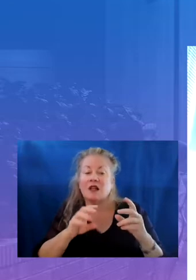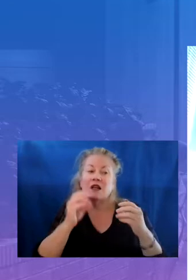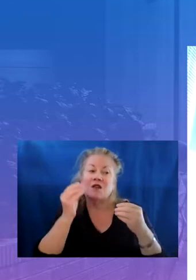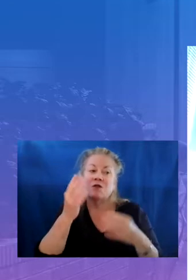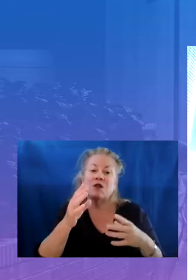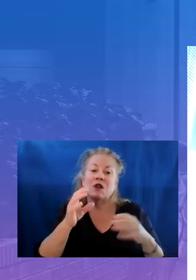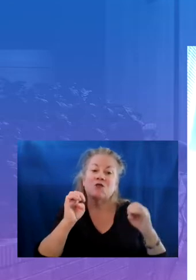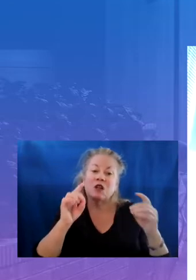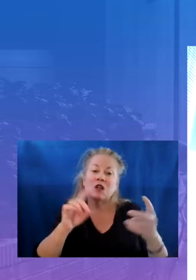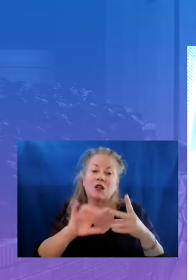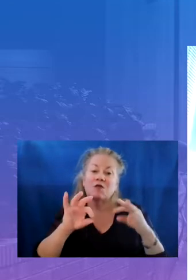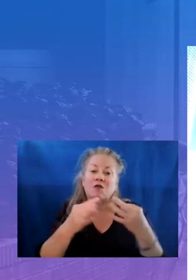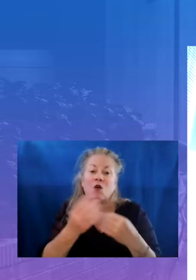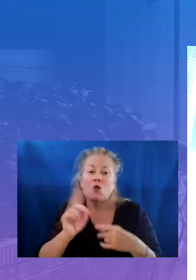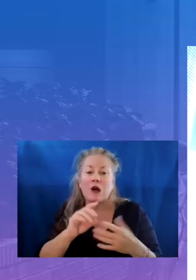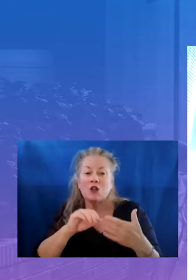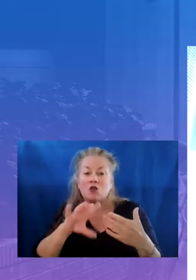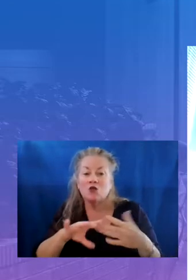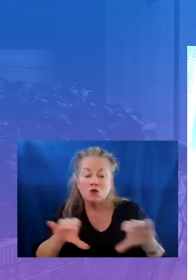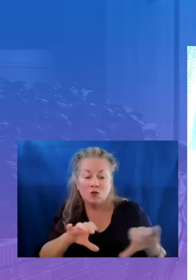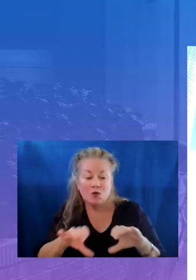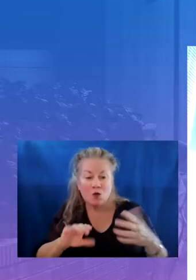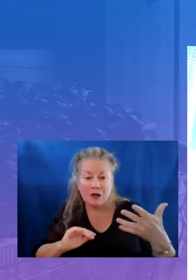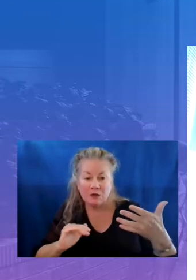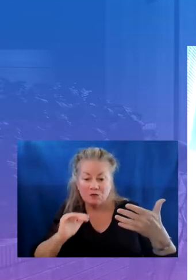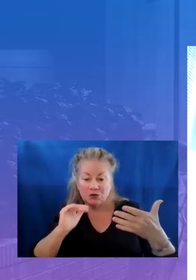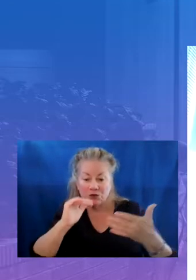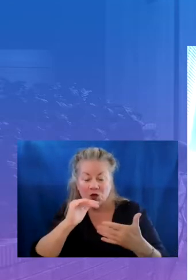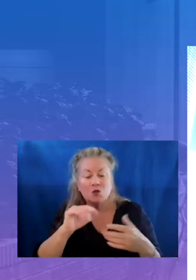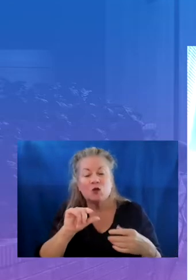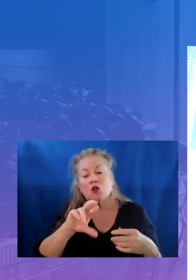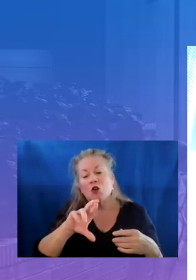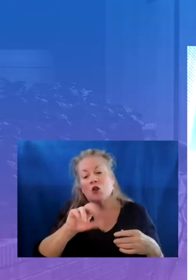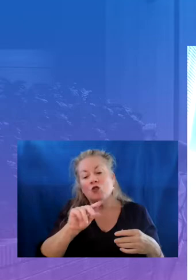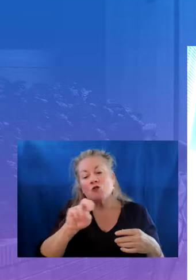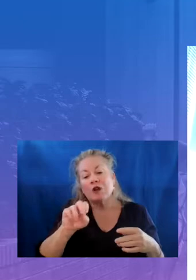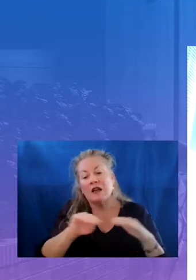students are performing relative to their grade level and how students are progressing over time